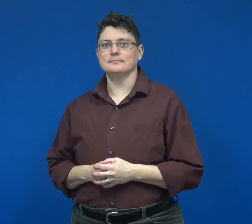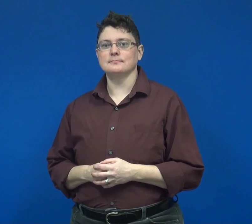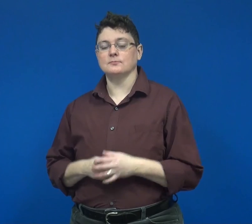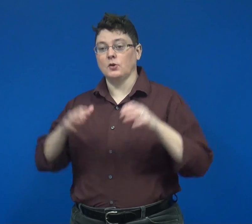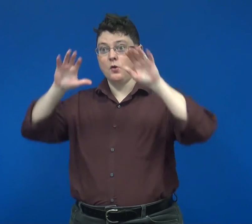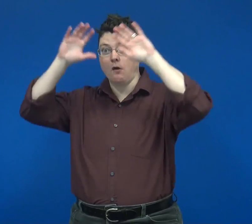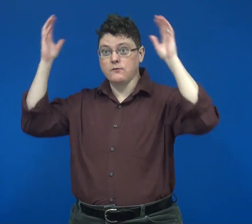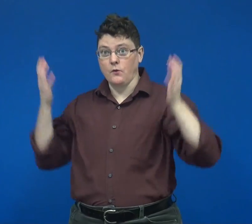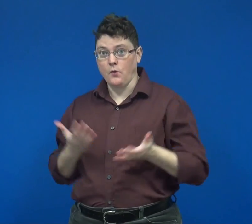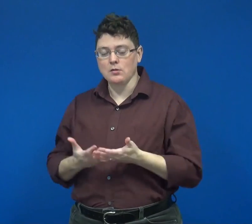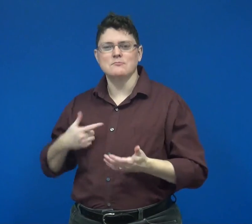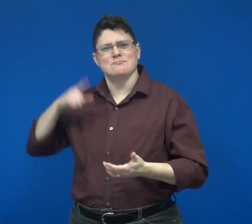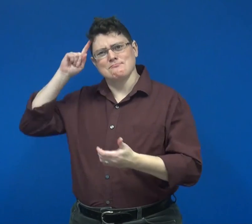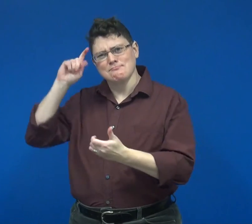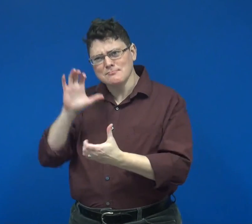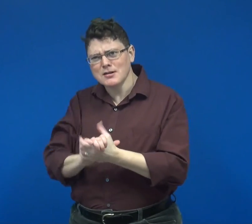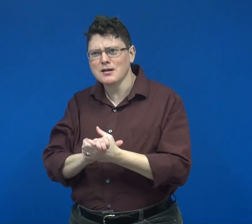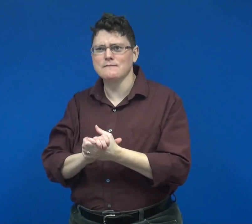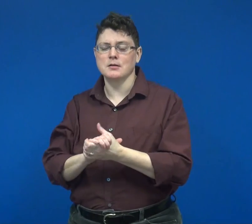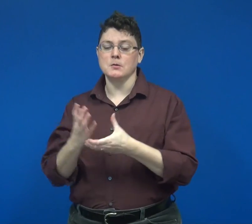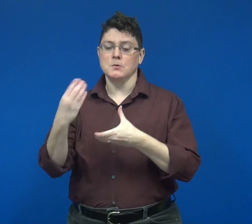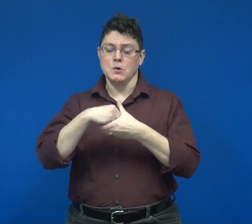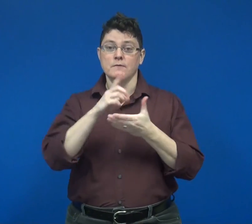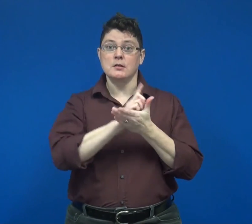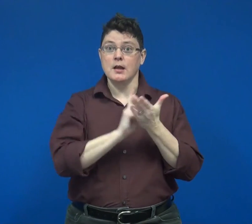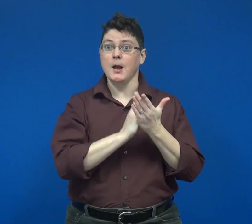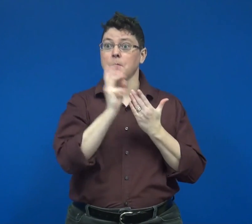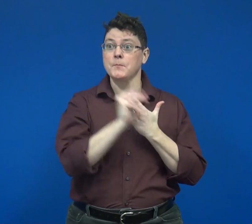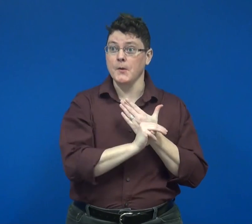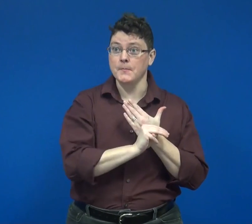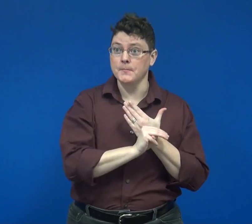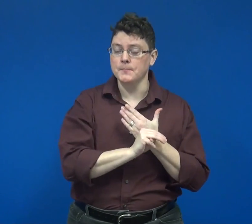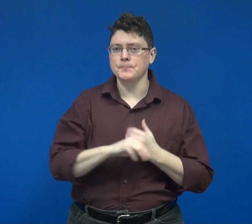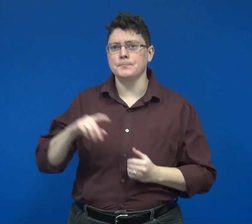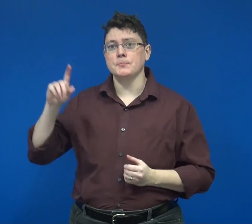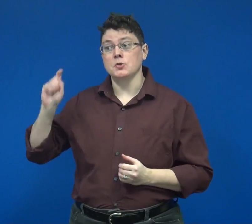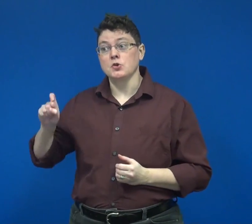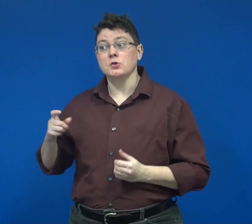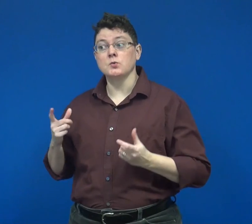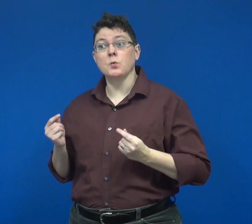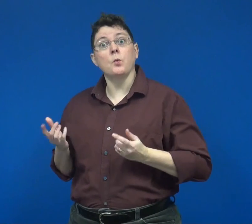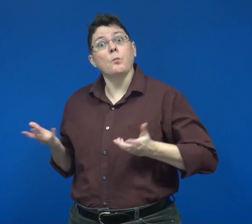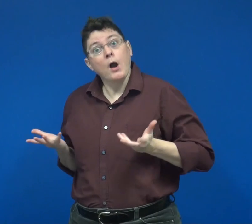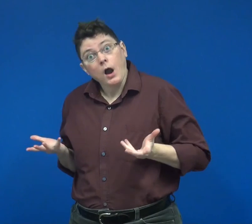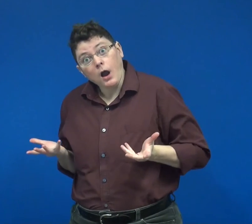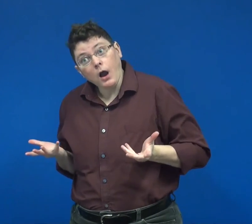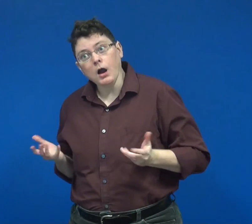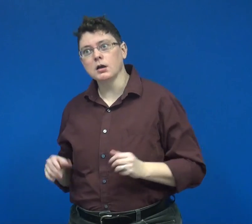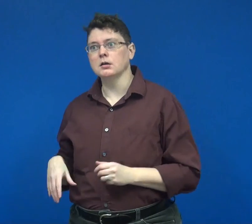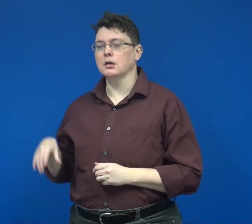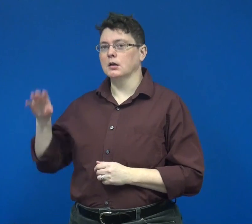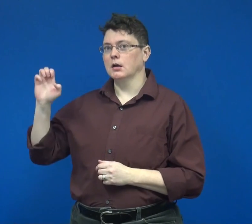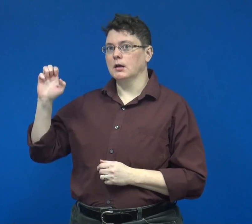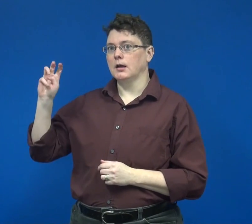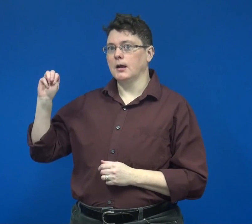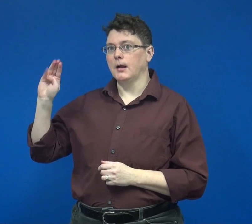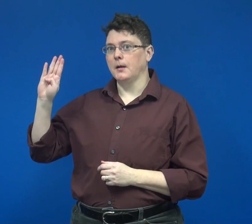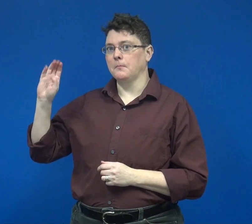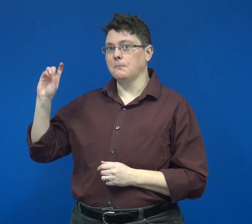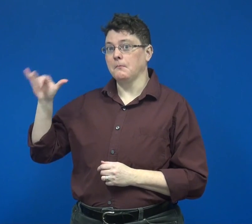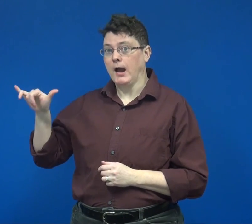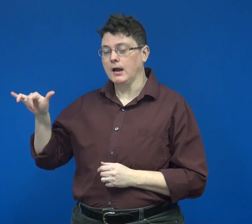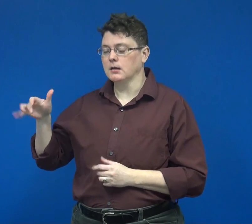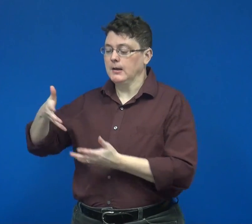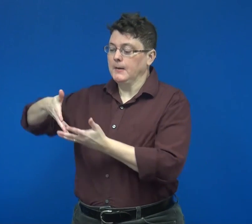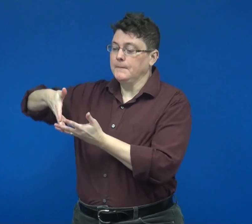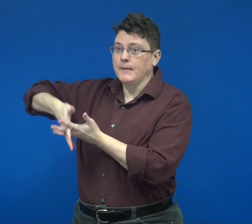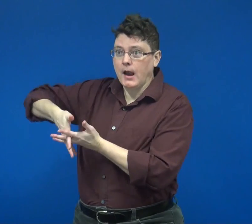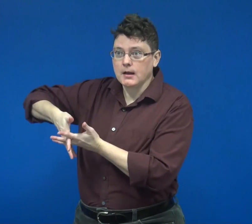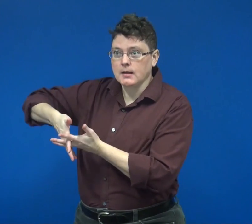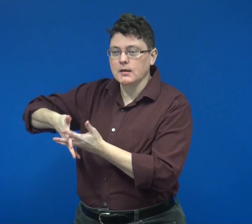Overall I believe that inclusive design program should embody the values of inclusive education